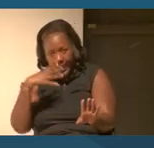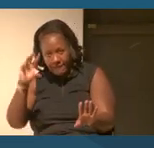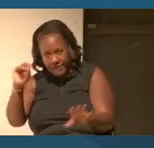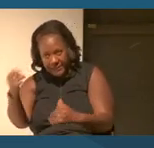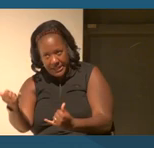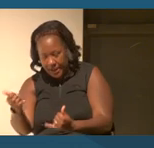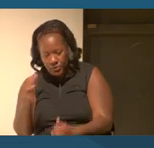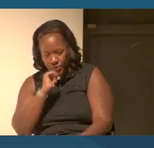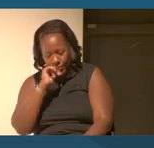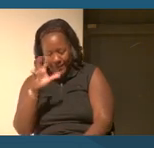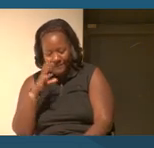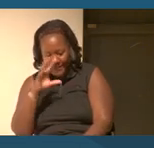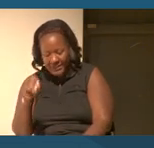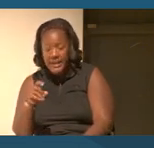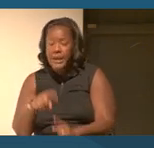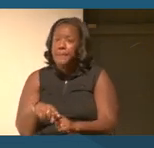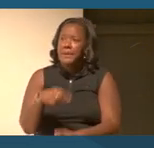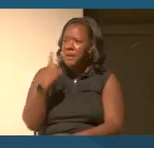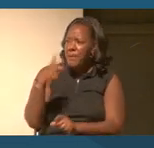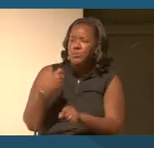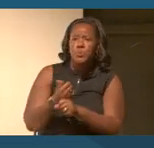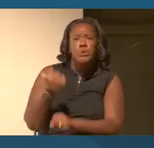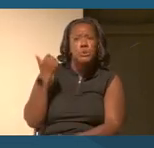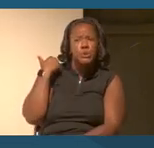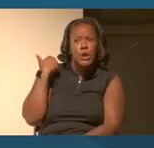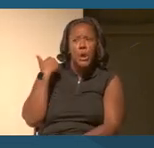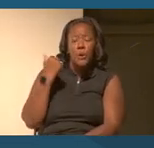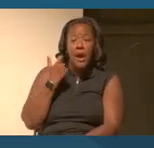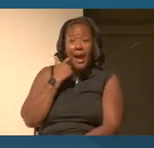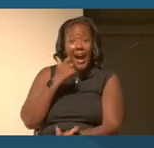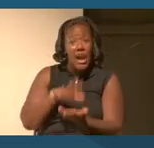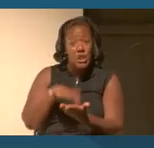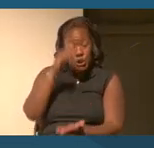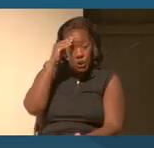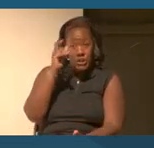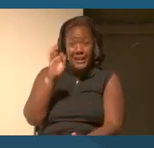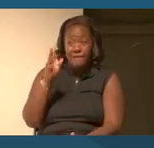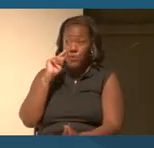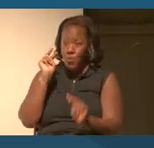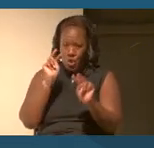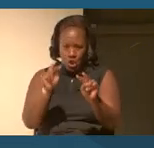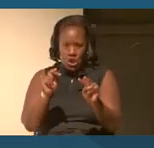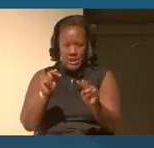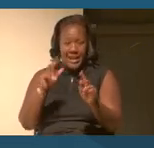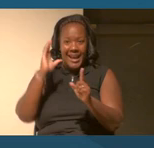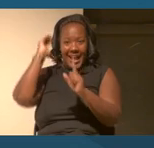But I learned about two years ago that if you look at the spacesuit, it was a unique